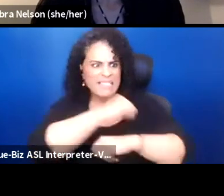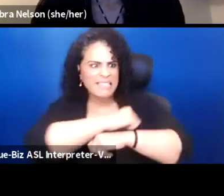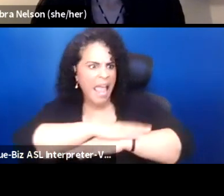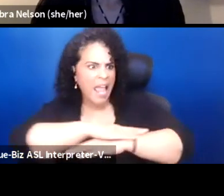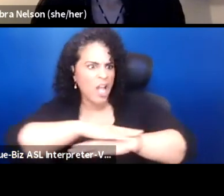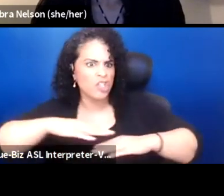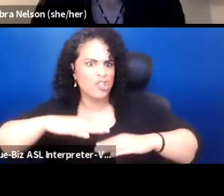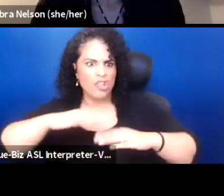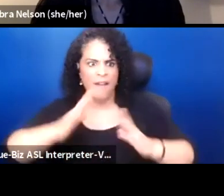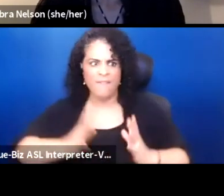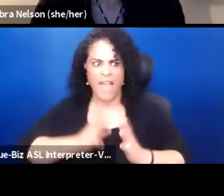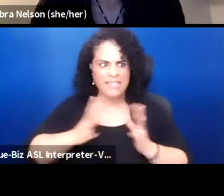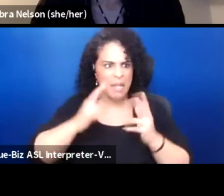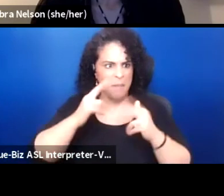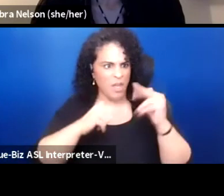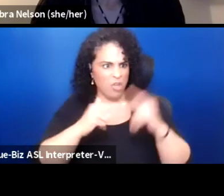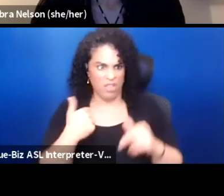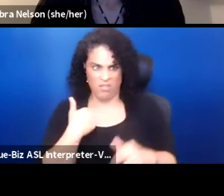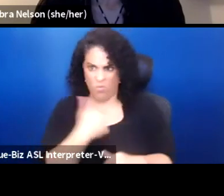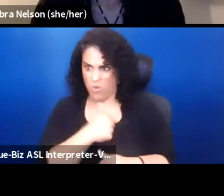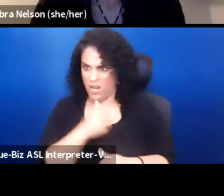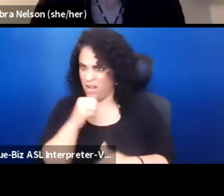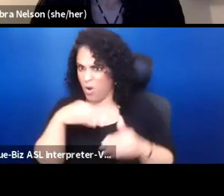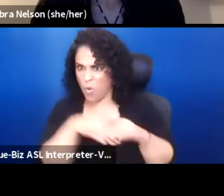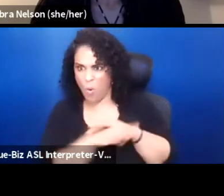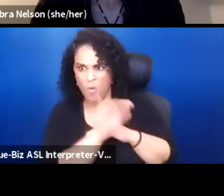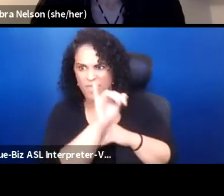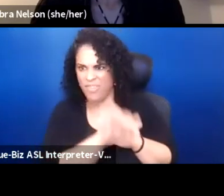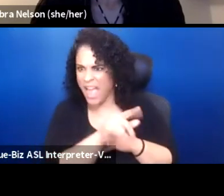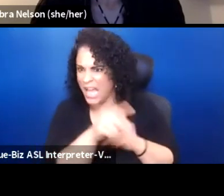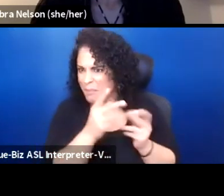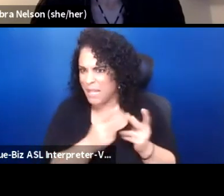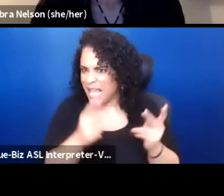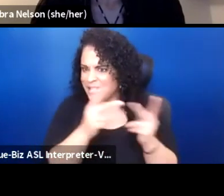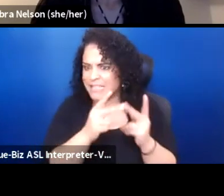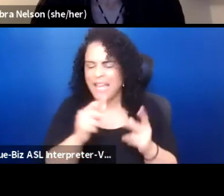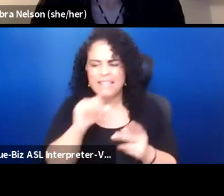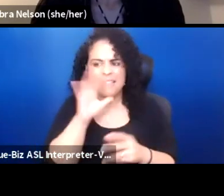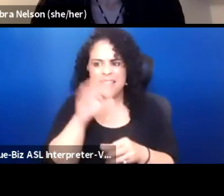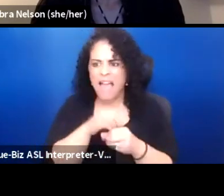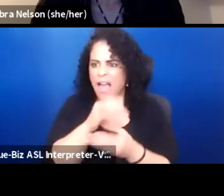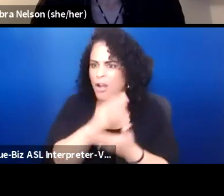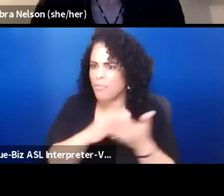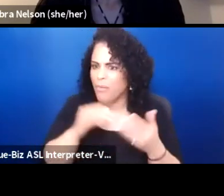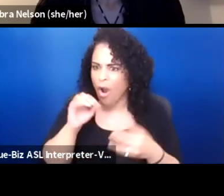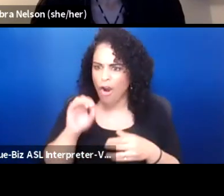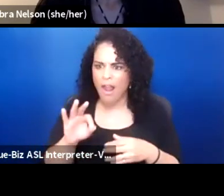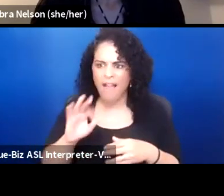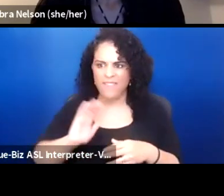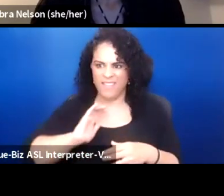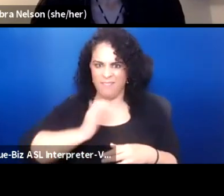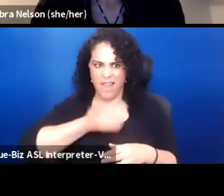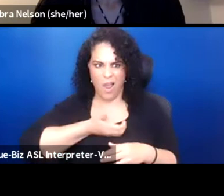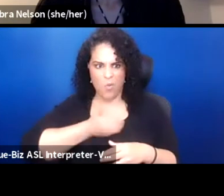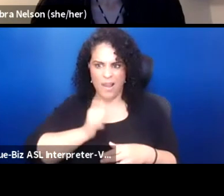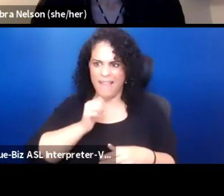places we didn't go. It wasn't a part of our informal day-to-day life.